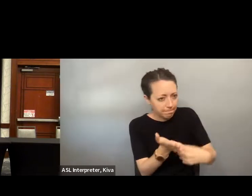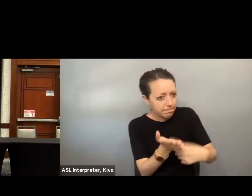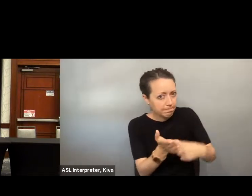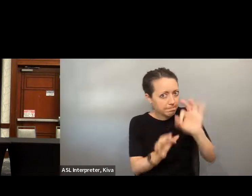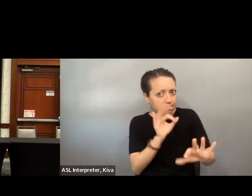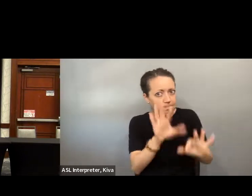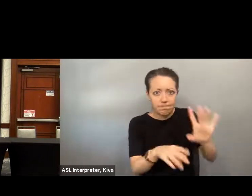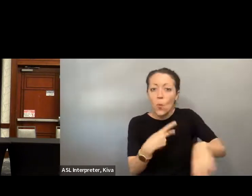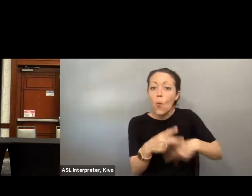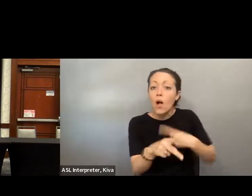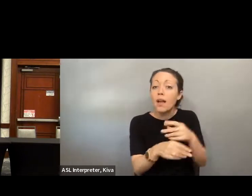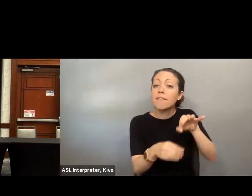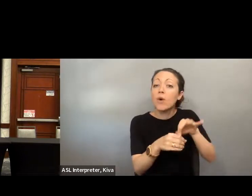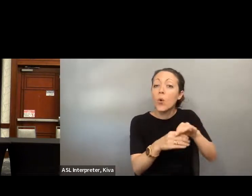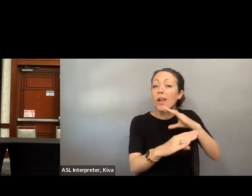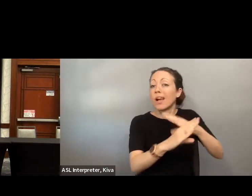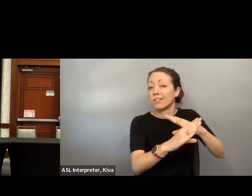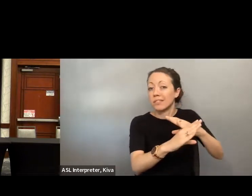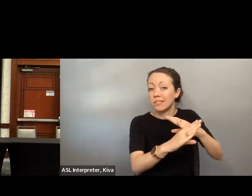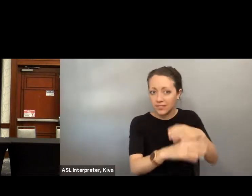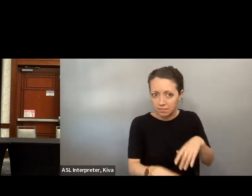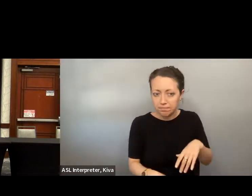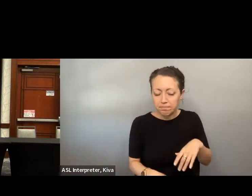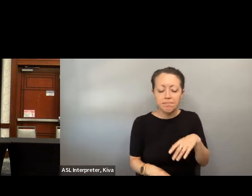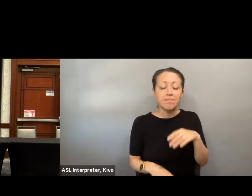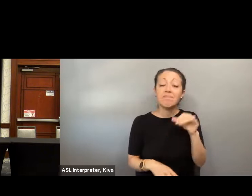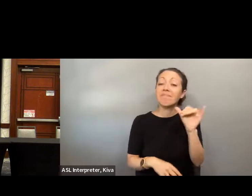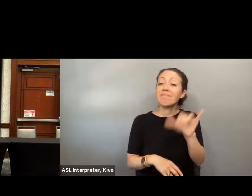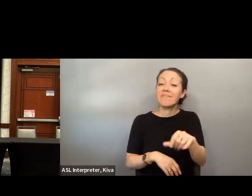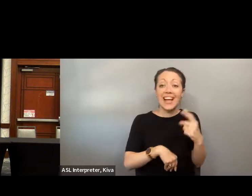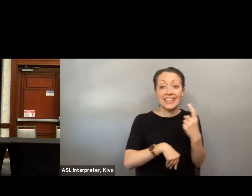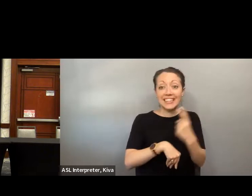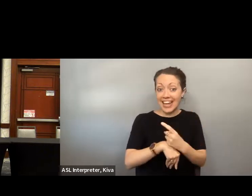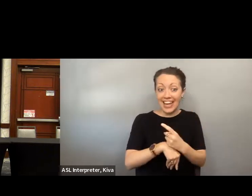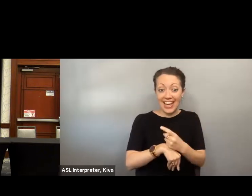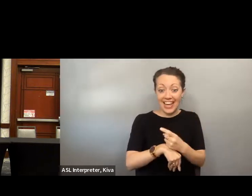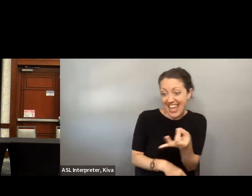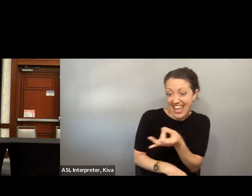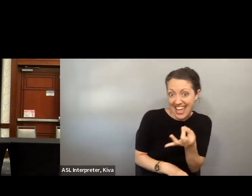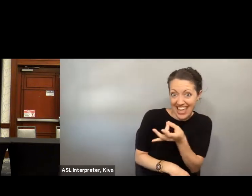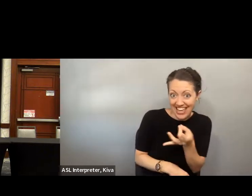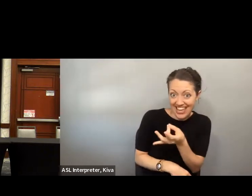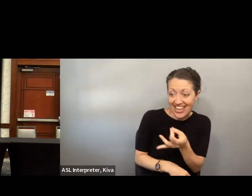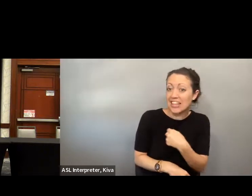Let than a week leader. Less than a later, 8 people with disabilities ranging from mobility, disabilities, visual disabilities, sharing disabilities, developmental disabilities, mental health just these gathered in the vice president ceremonial room to talk kitly with her about the barriers that gathered in the vice president 's ceremonial room to talk they were experiencing at the polls. One of those people today, or that was there today is here with us today.